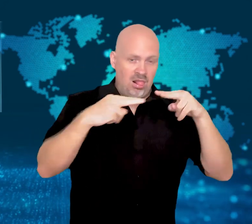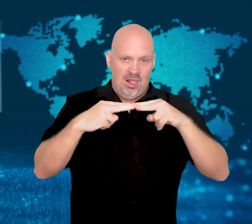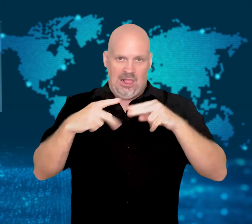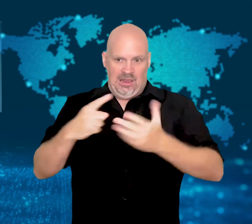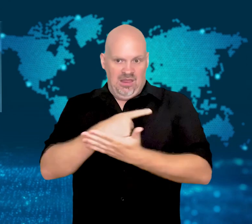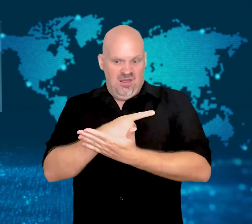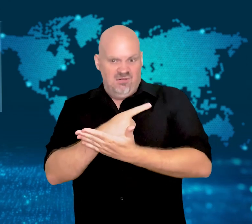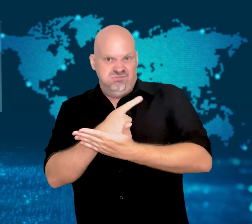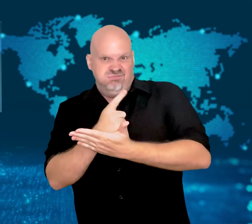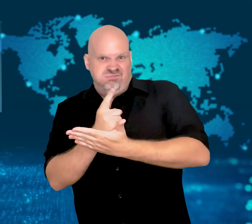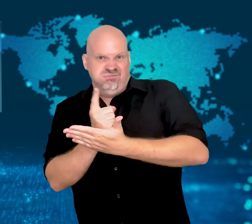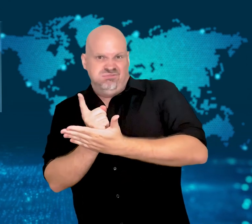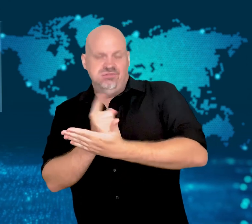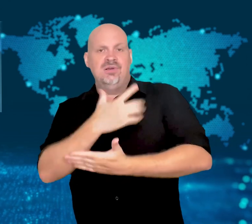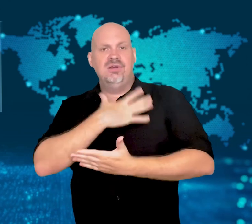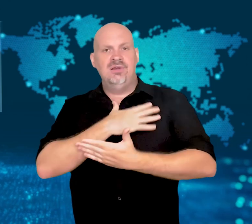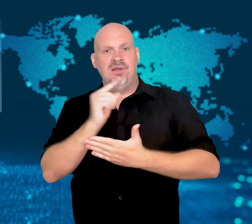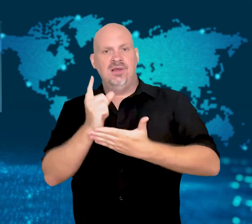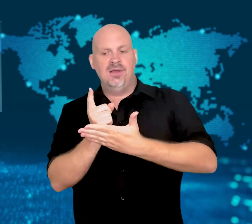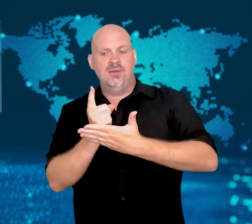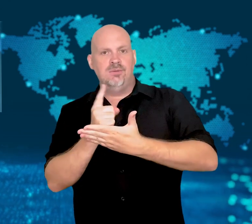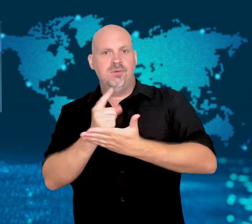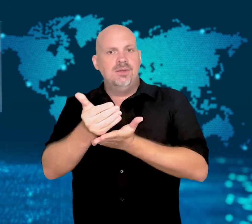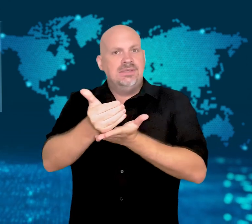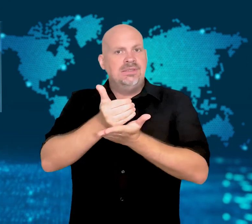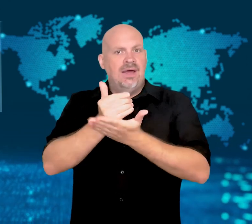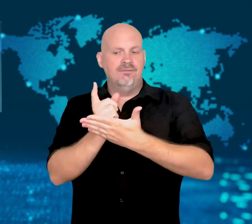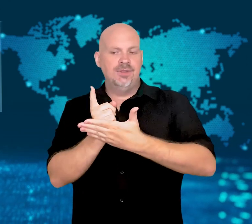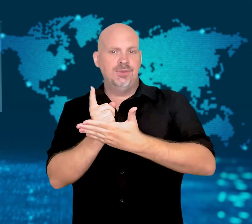a lot of pressure.